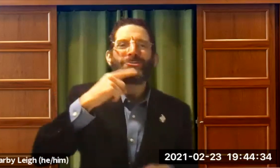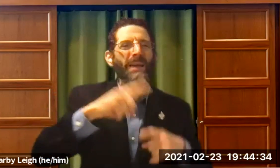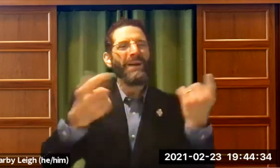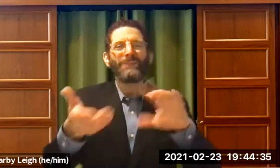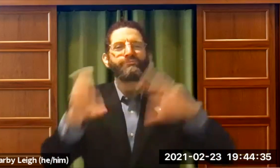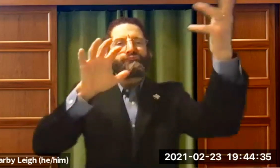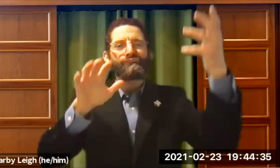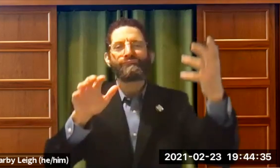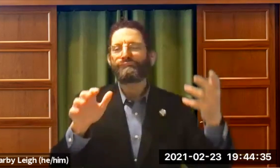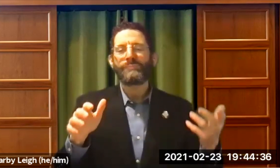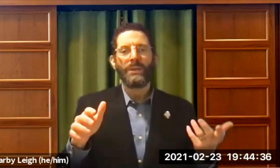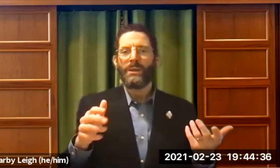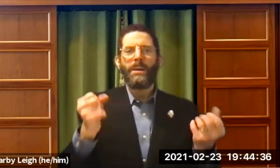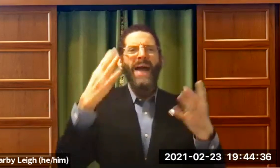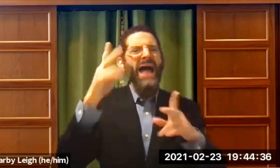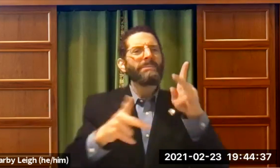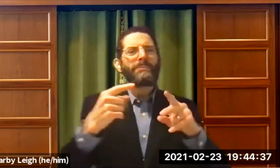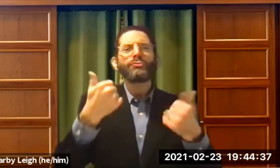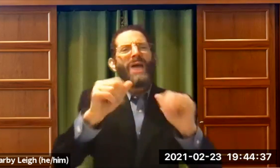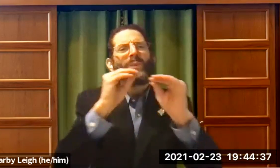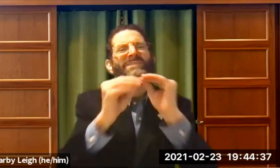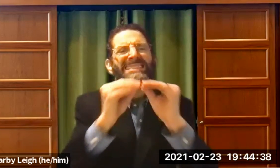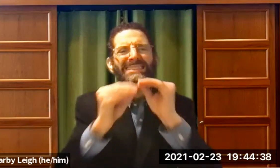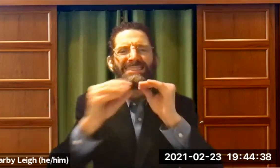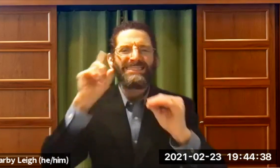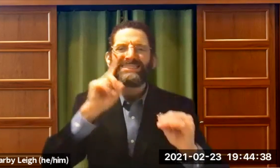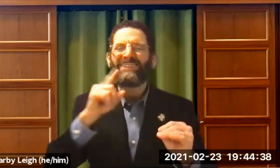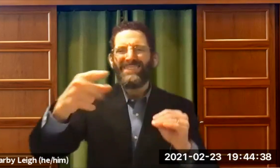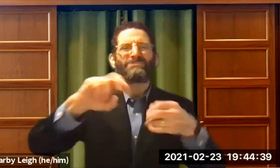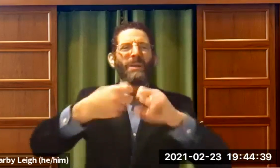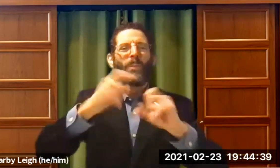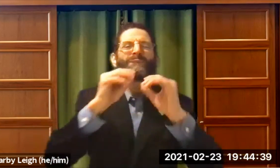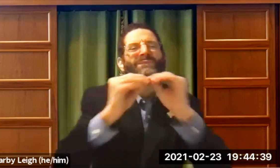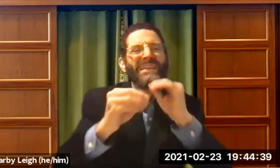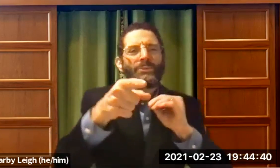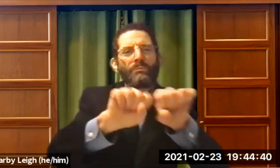It's not supposed to be that way. You're supposed to be hearing and you are messed up or broken and people try to fix